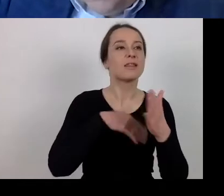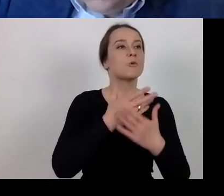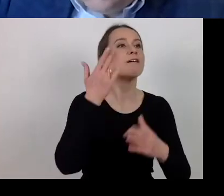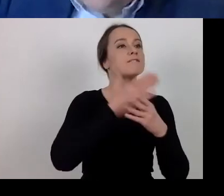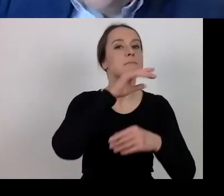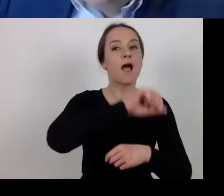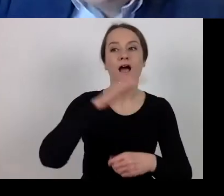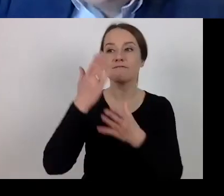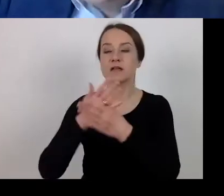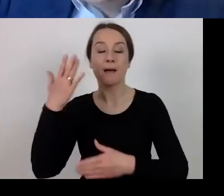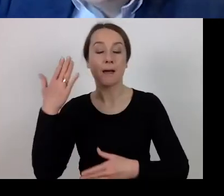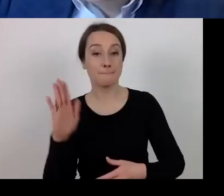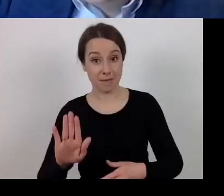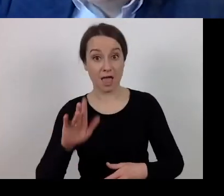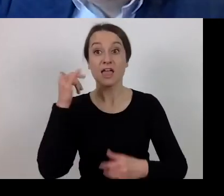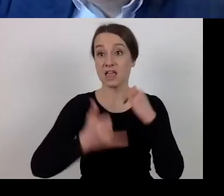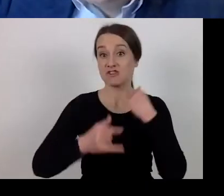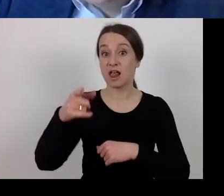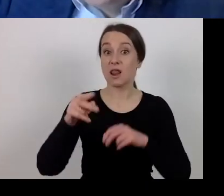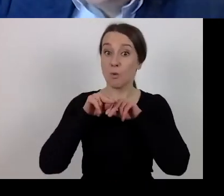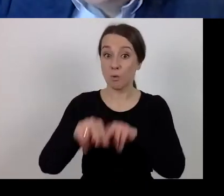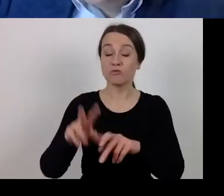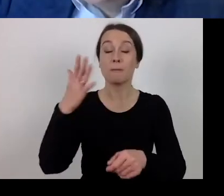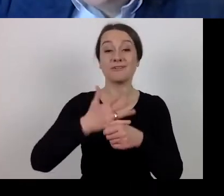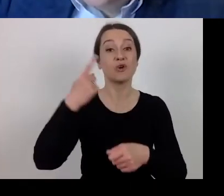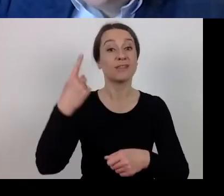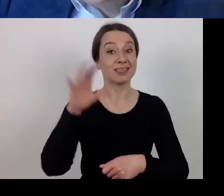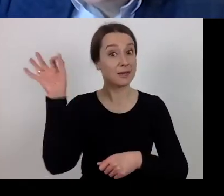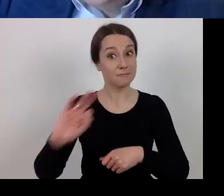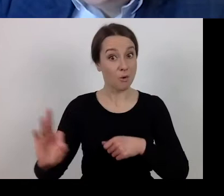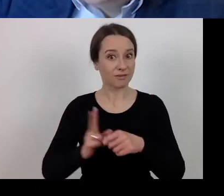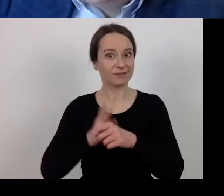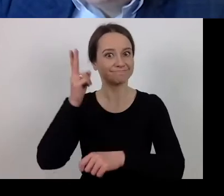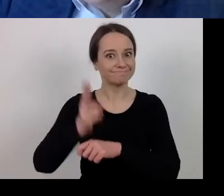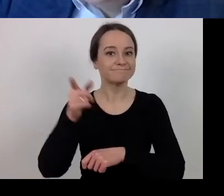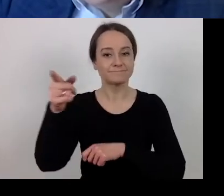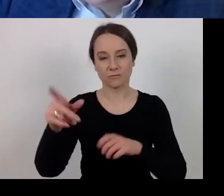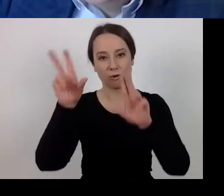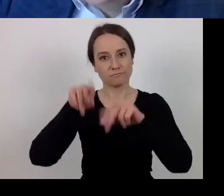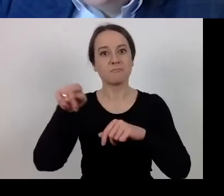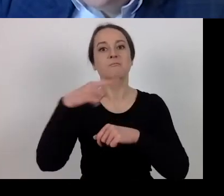If the stock of shares exceeds 51%, it is treated as a related party.